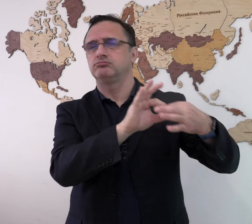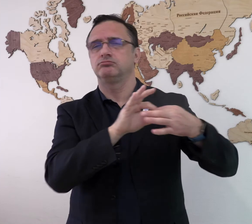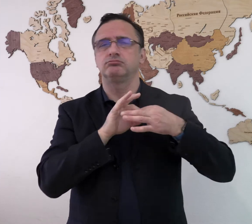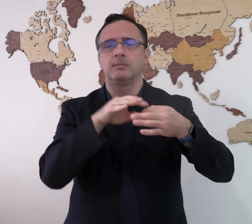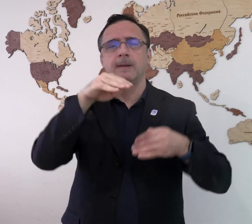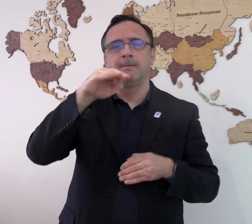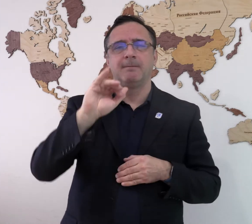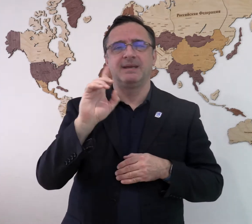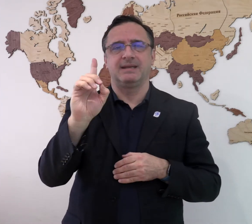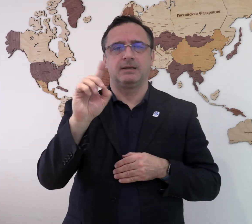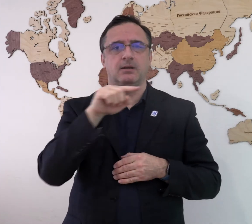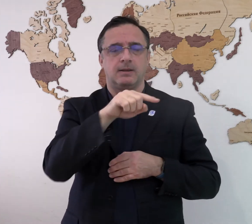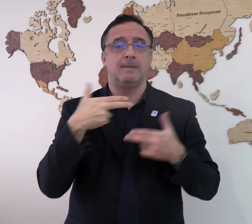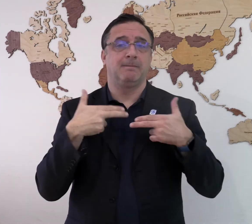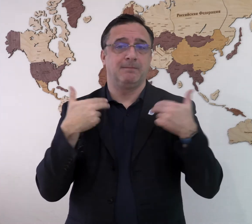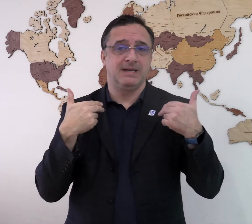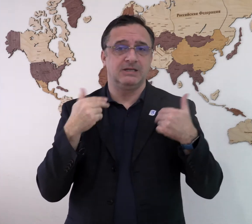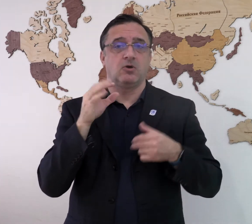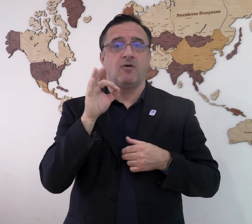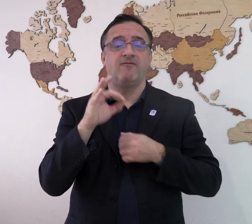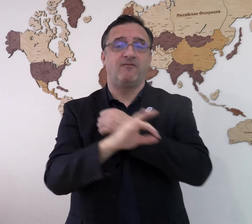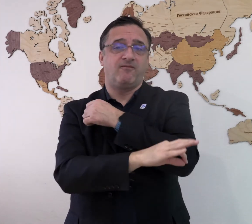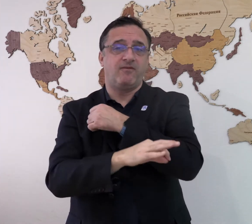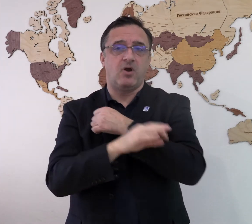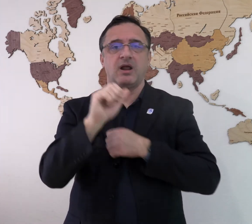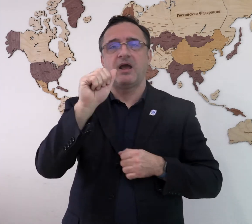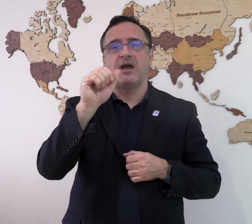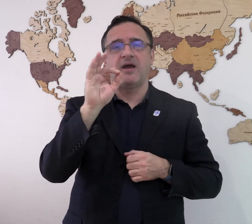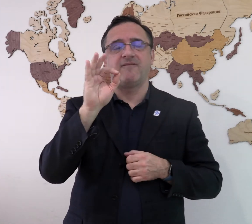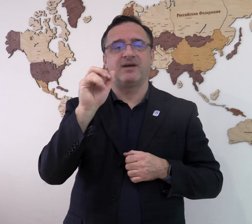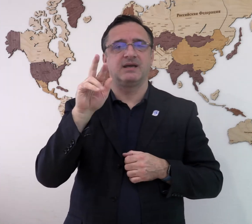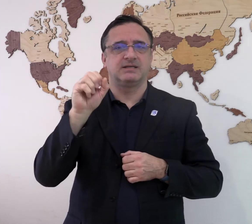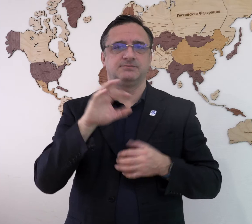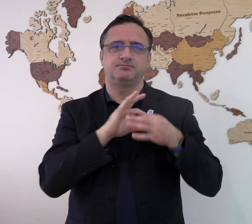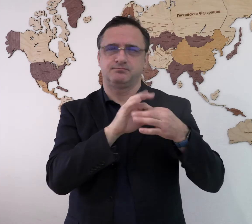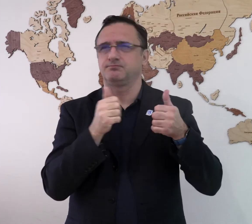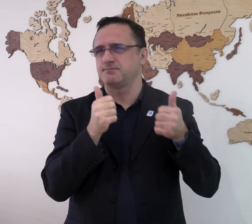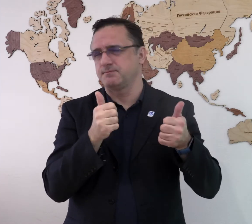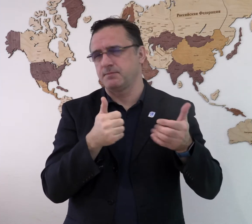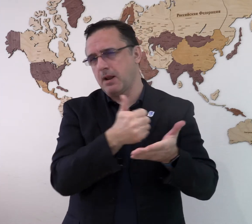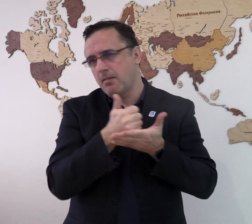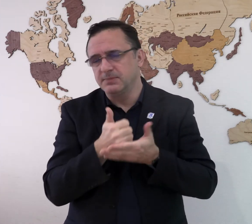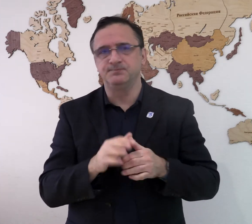with our colleagues from the Foreign Ministry (MID).